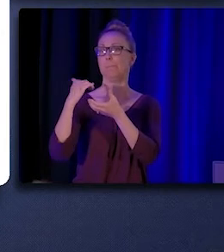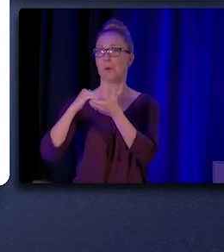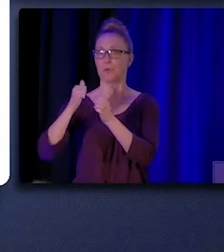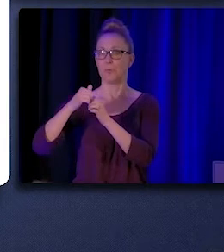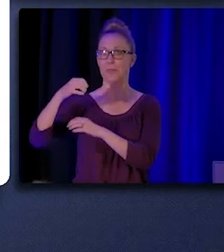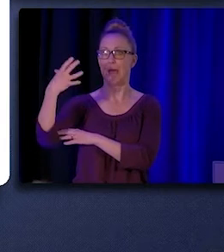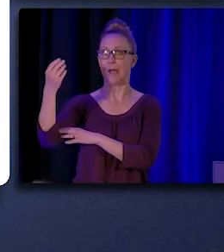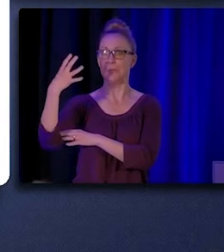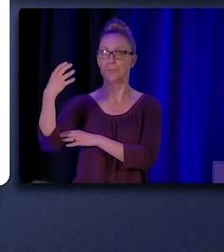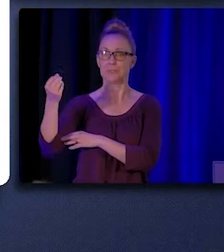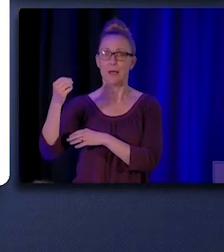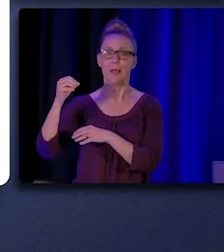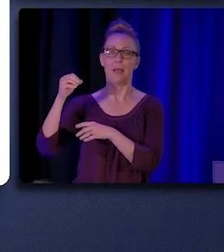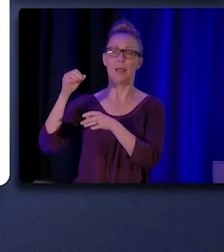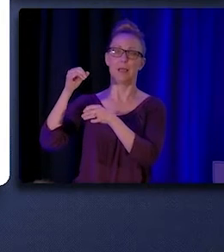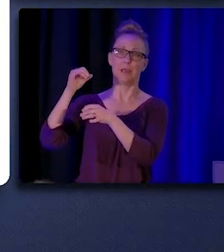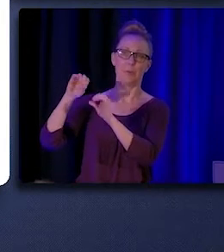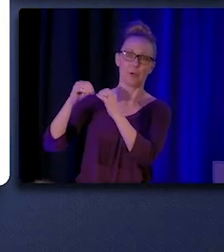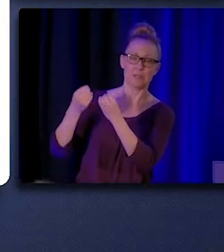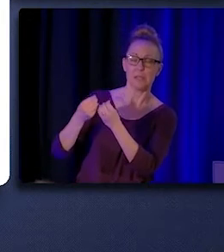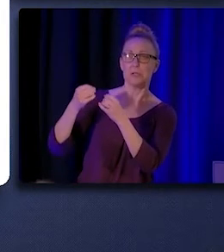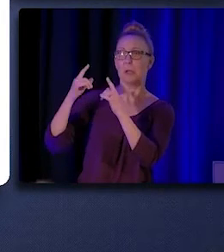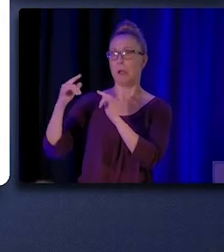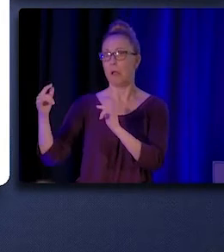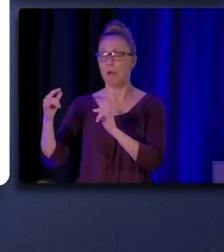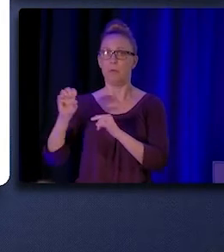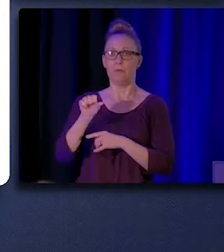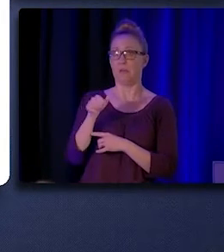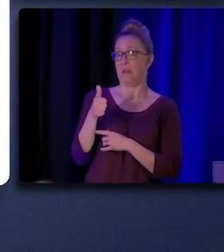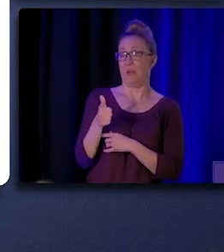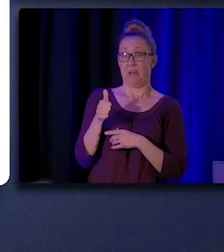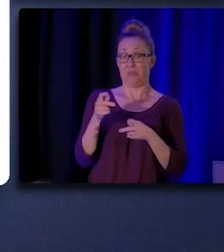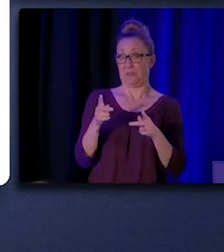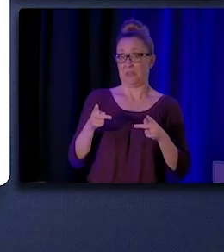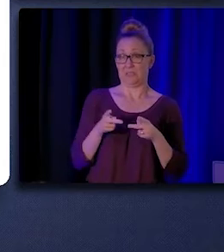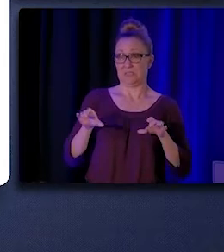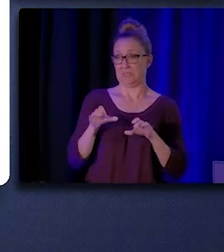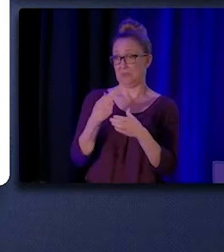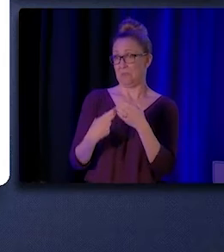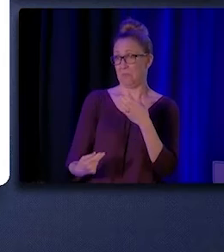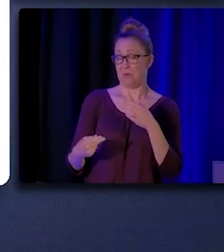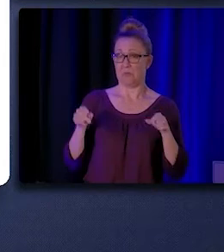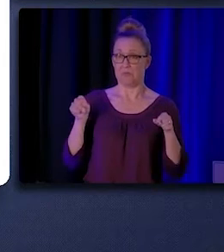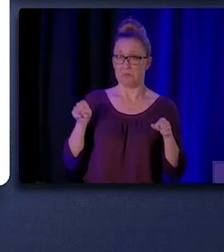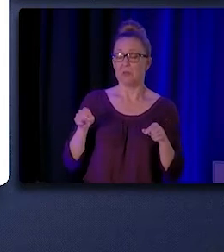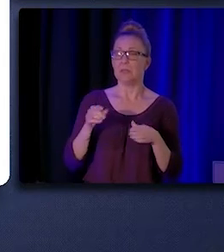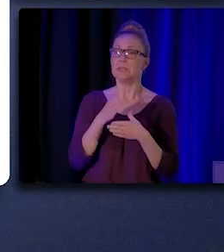and others participated in both. Many post-hire training courses also included a job shadow component.